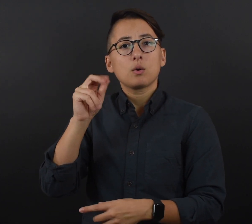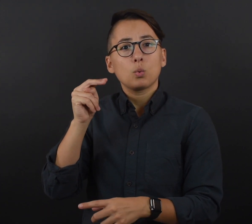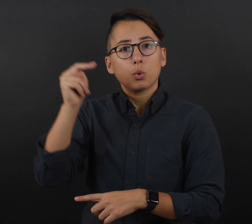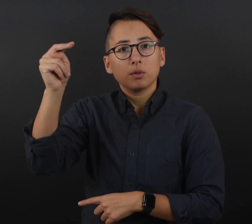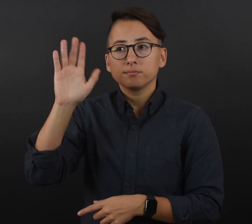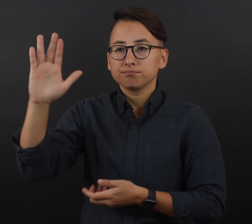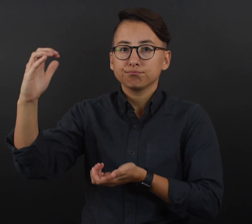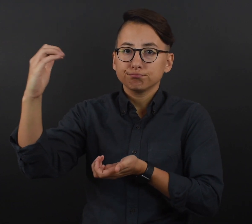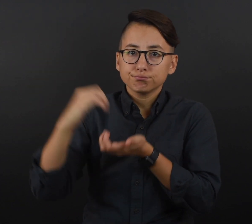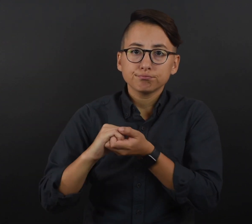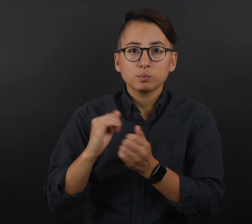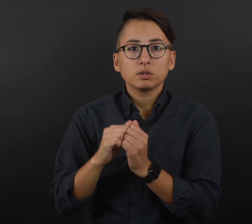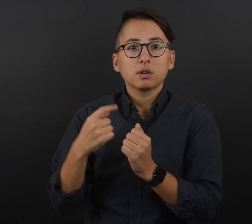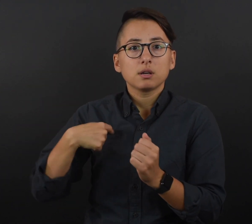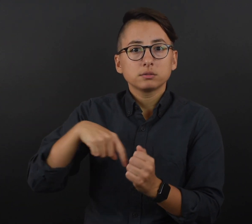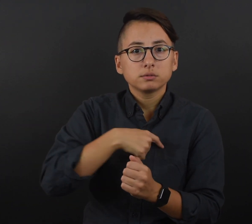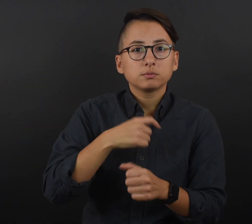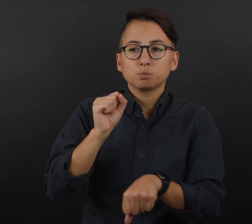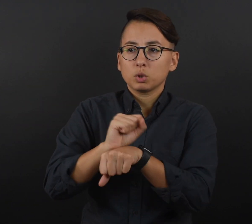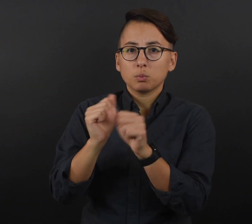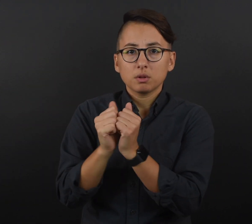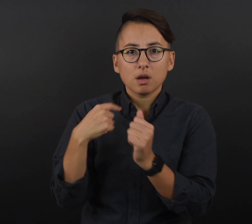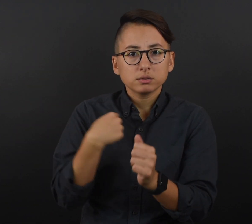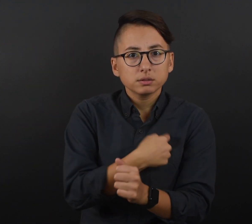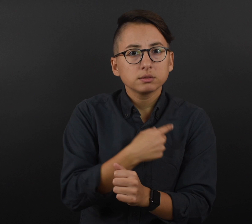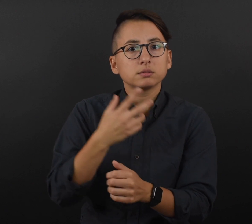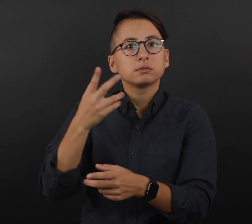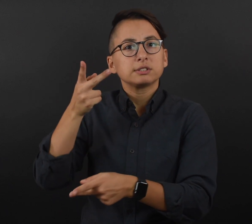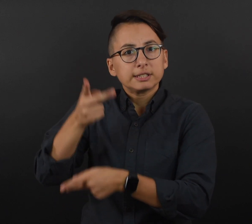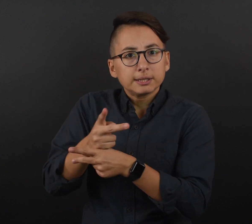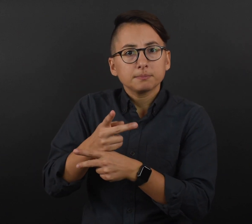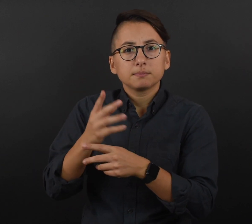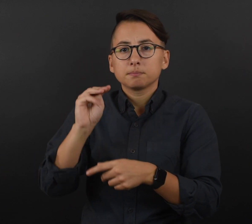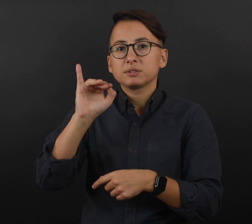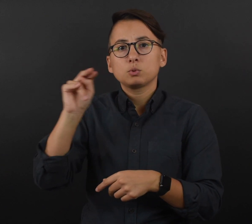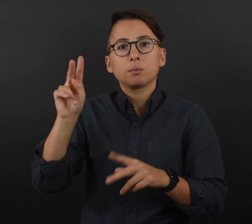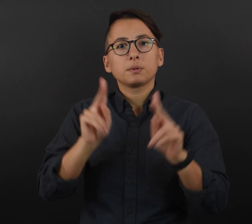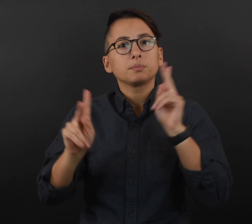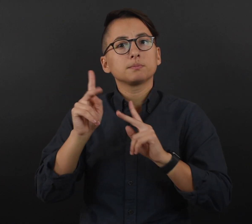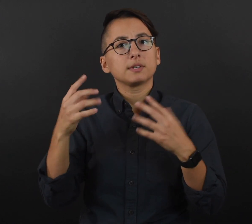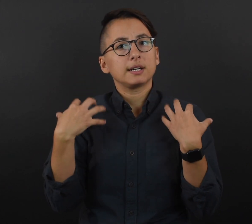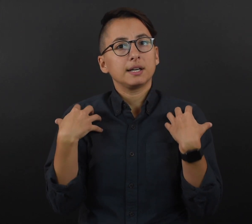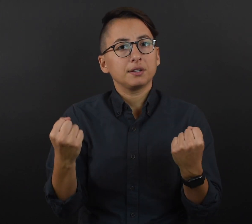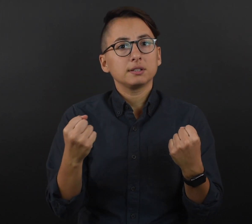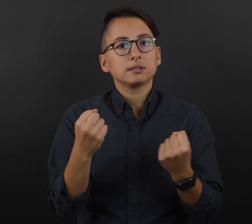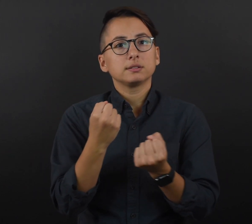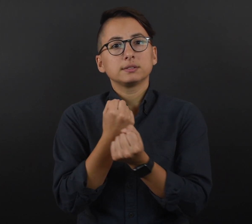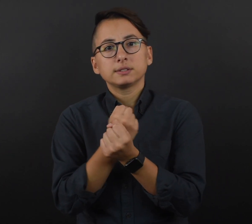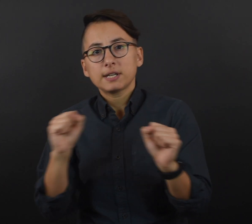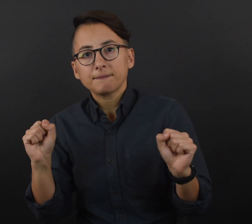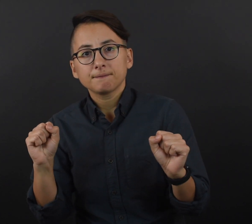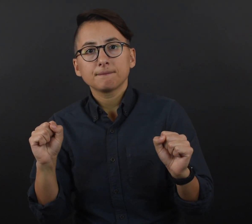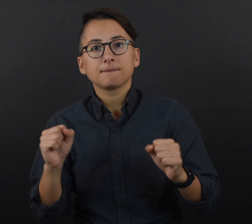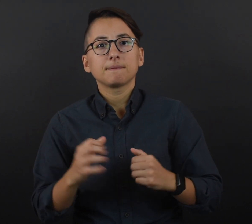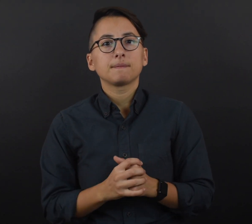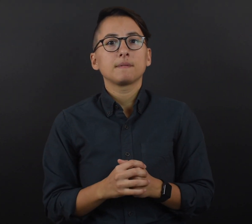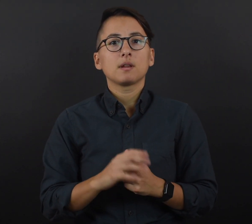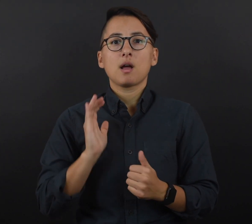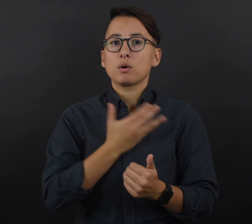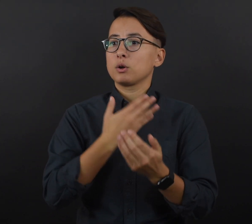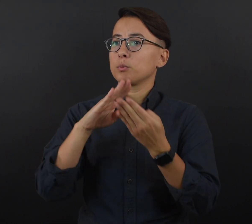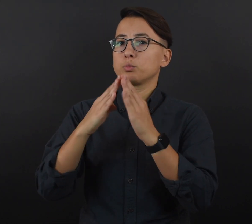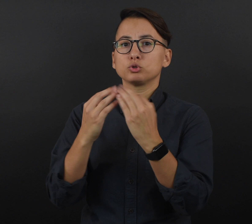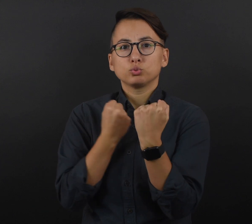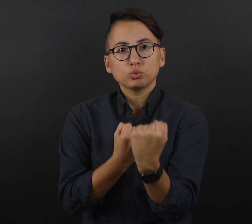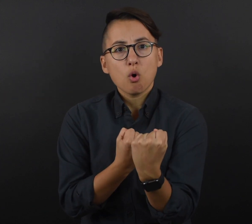for their partnership and working with us to keep Minnesotans healthy and our communities strong.